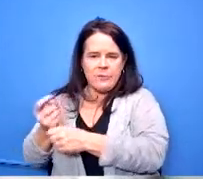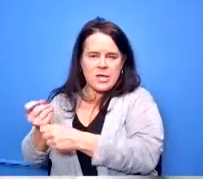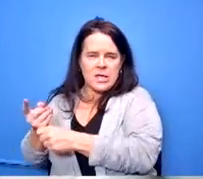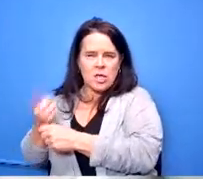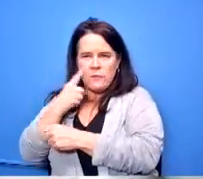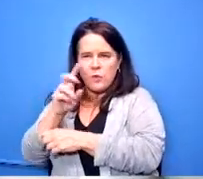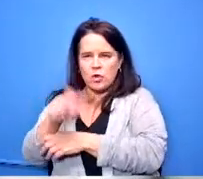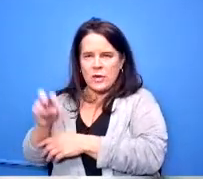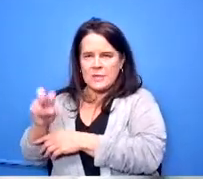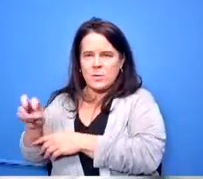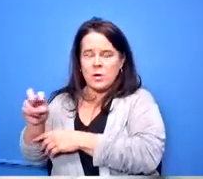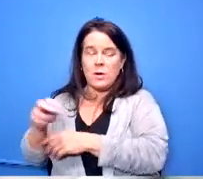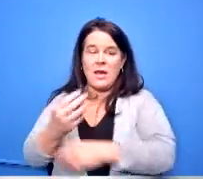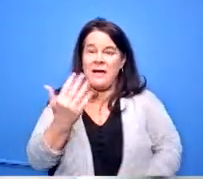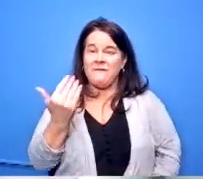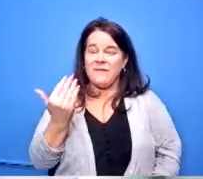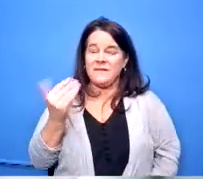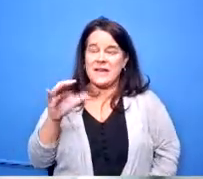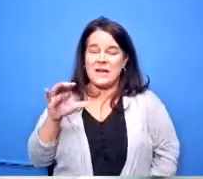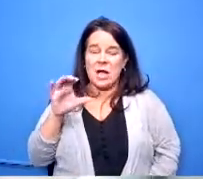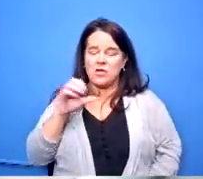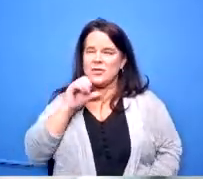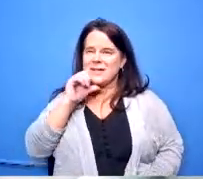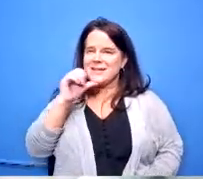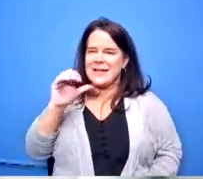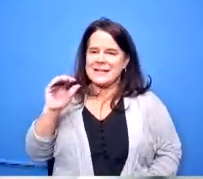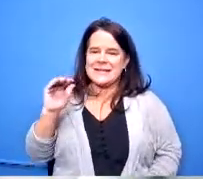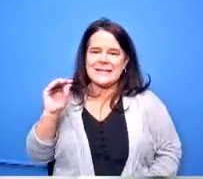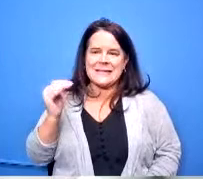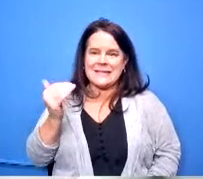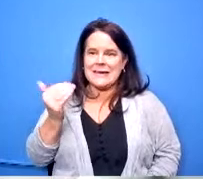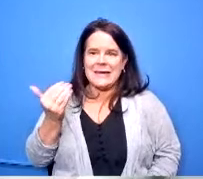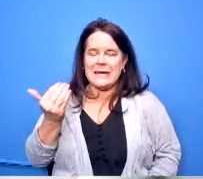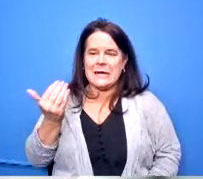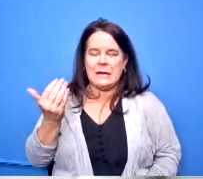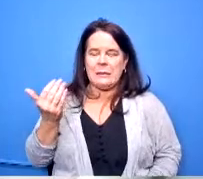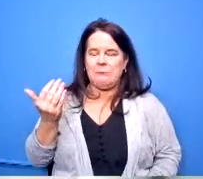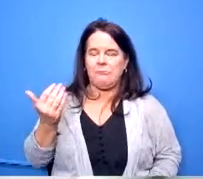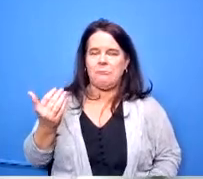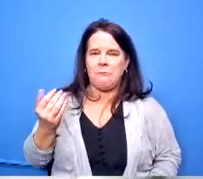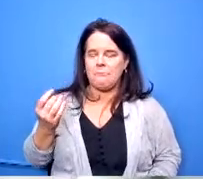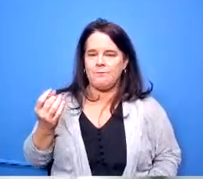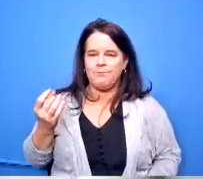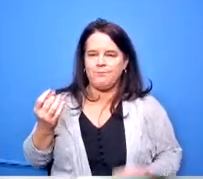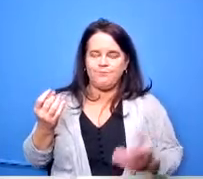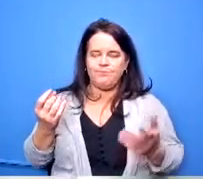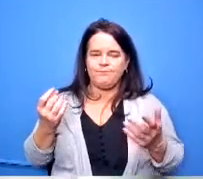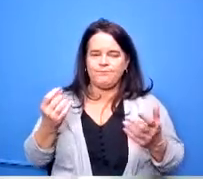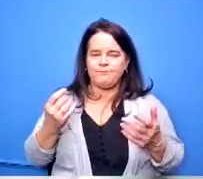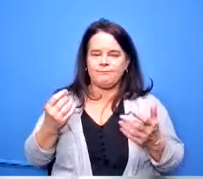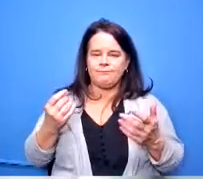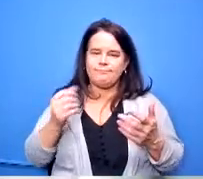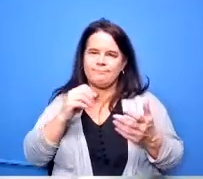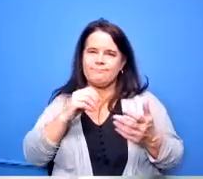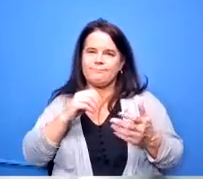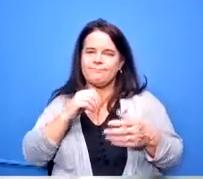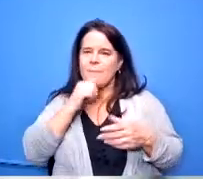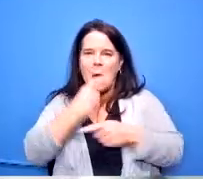i mean because 1500 doesn't seem that unreasonable in the scope of a 10-month period you know and to